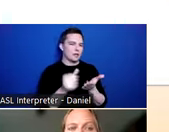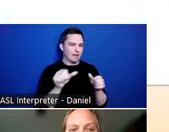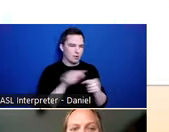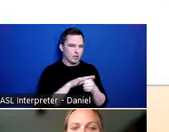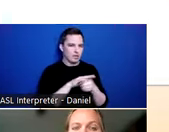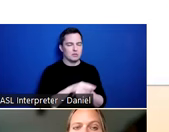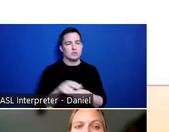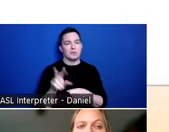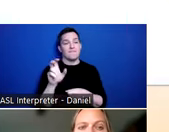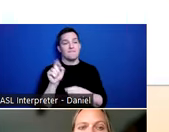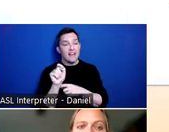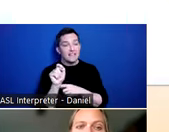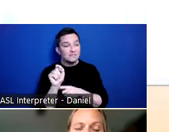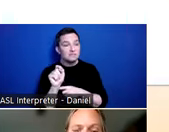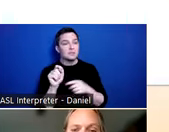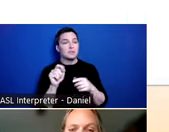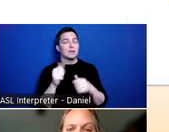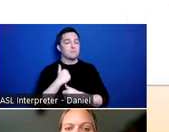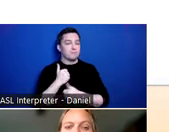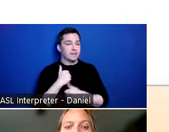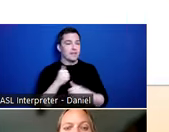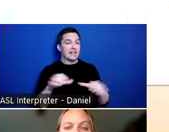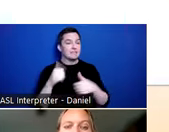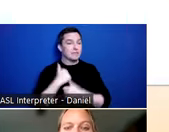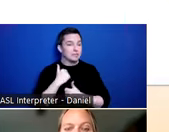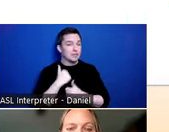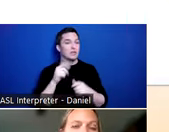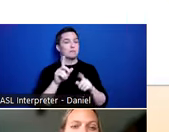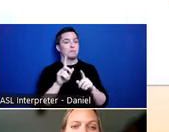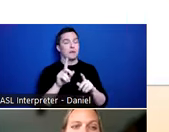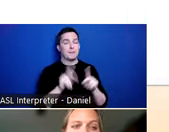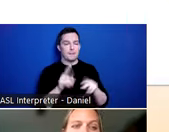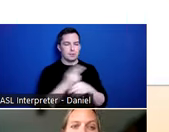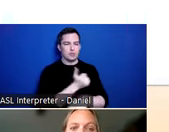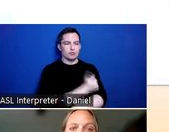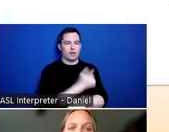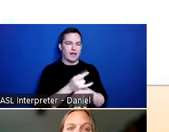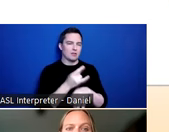those who are veterans or active in the military, and people who are using drugs and alcohol.